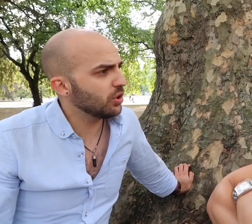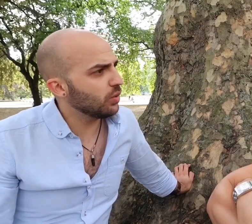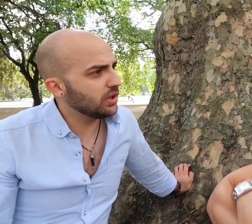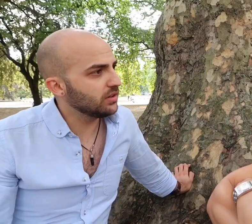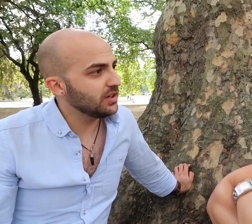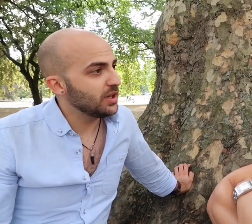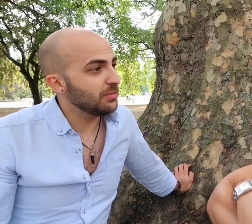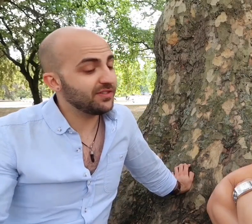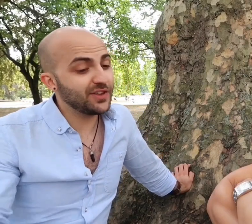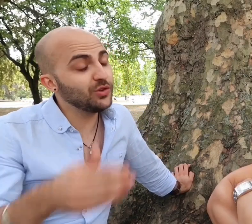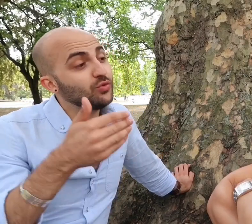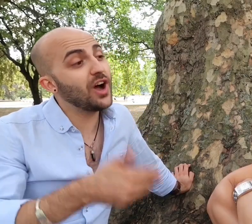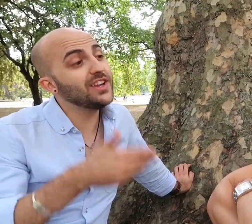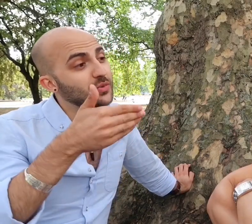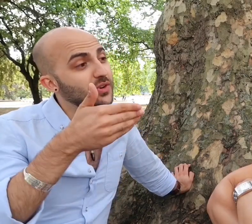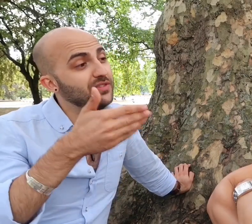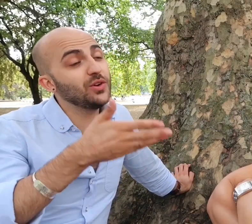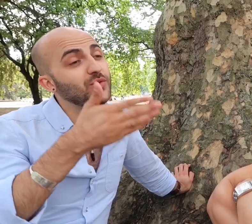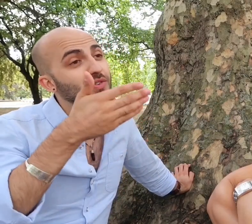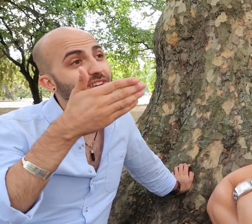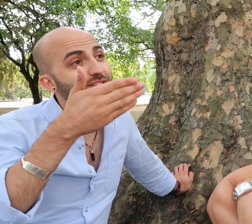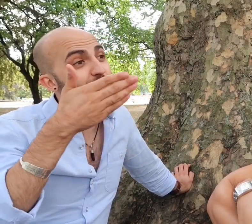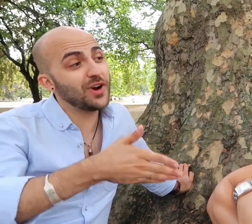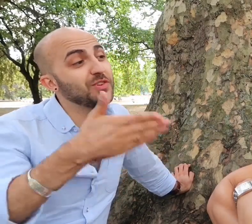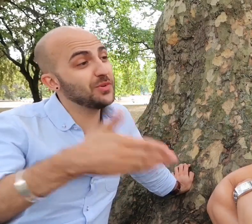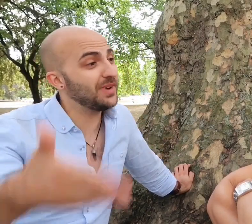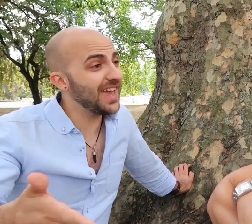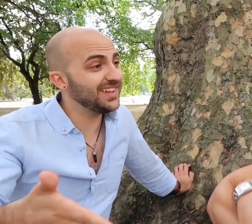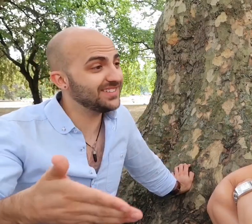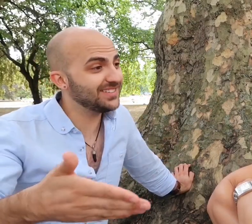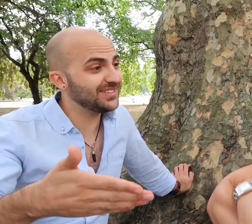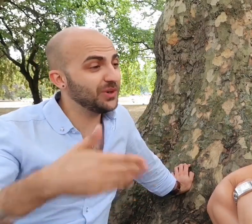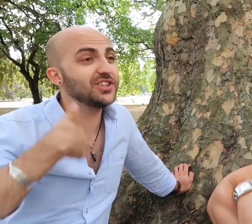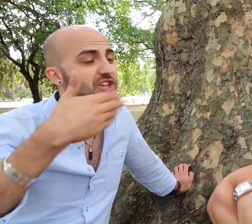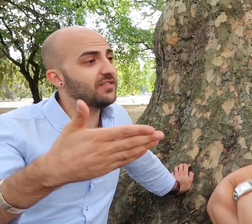book one", if those rights if those if those rights were in place we could turn